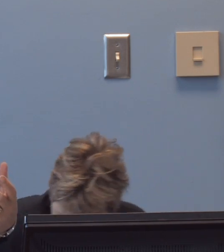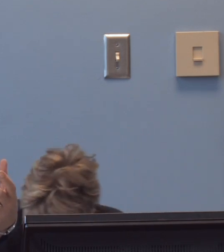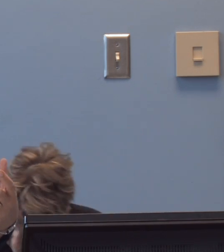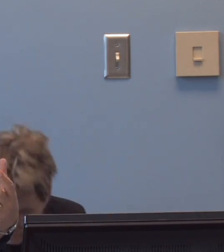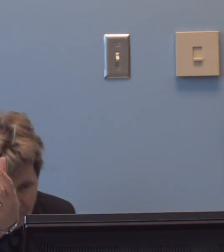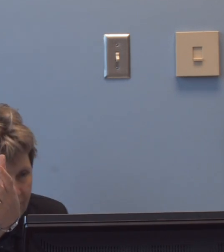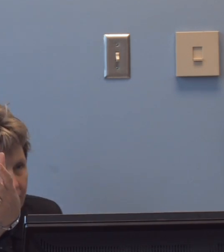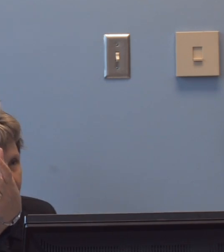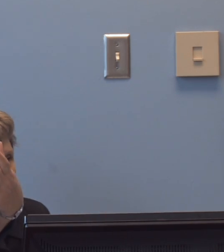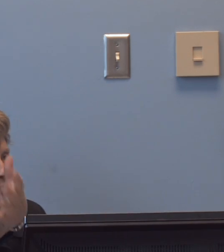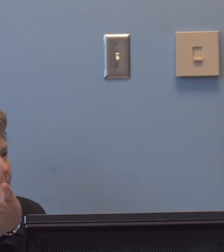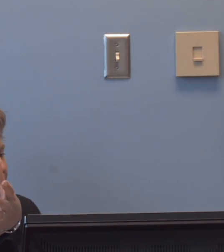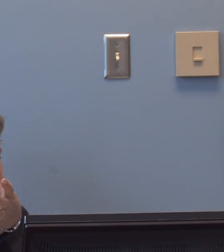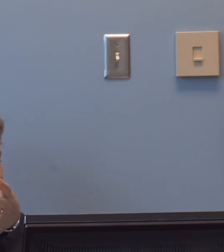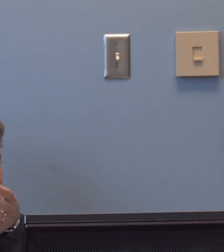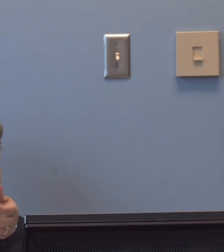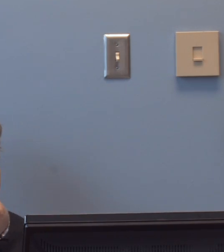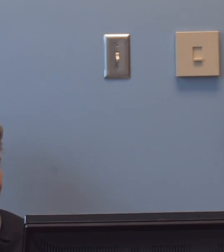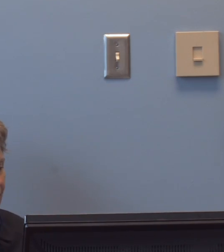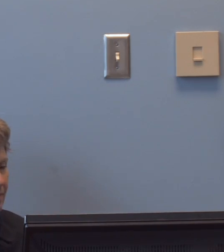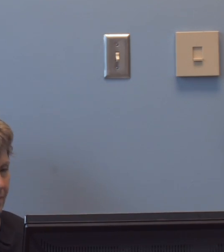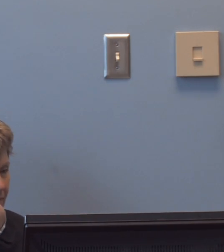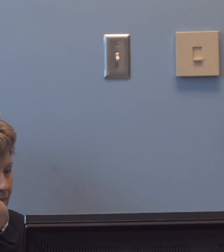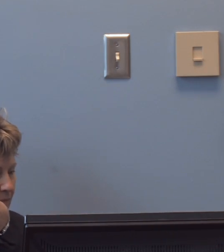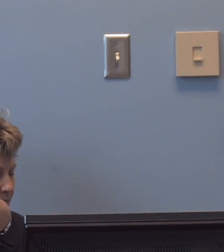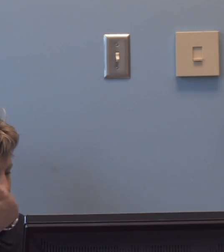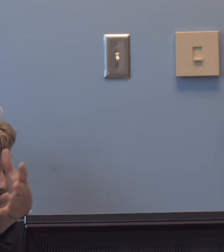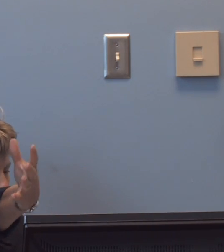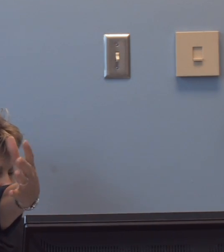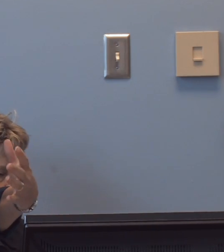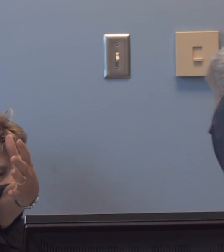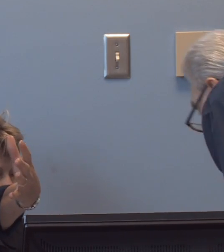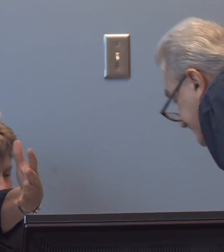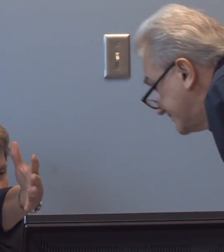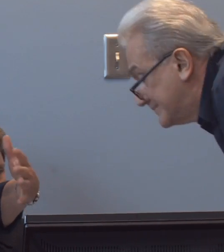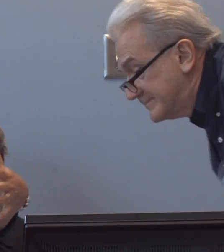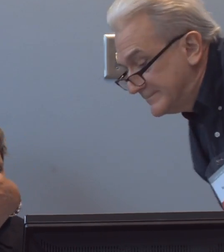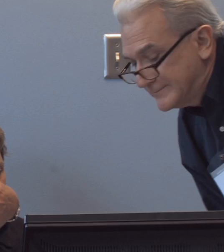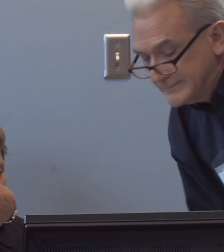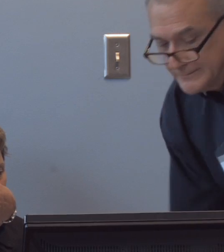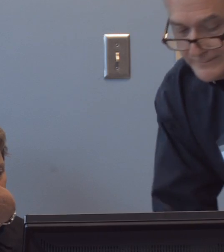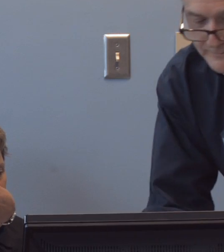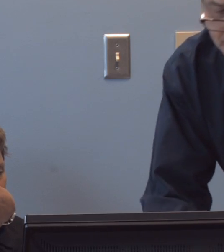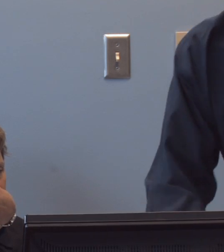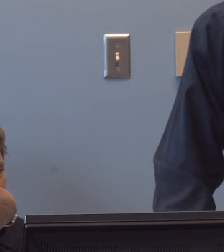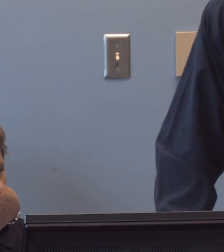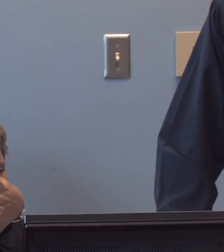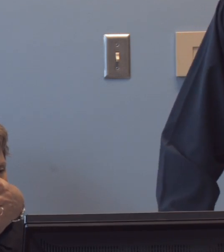um, and recognizes the kind of support, not just within the College of Education,